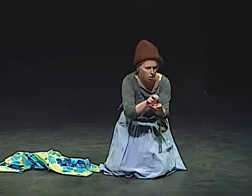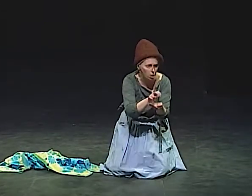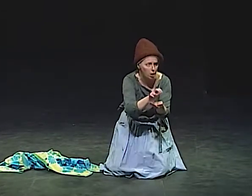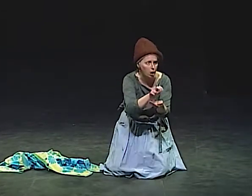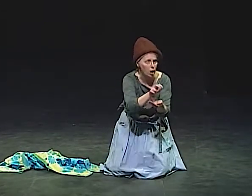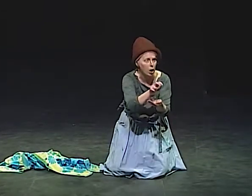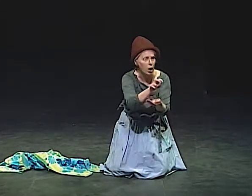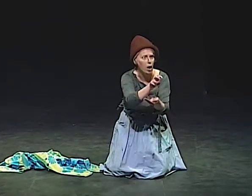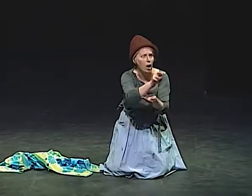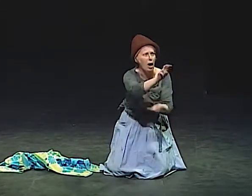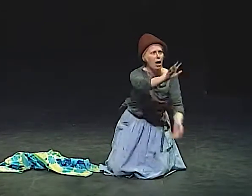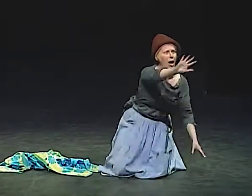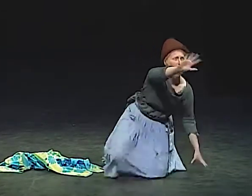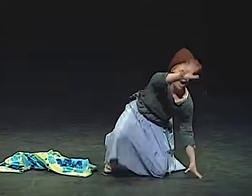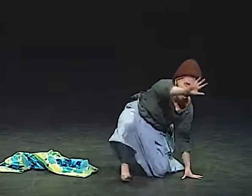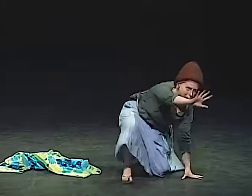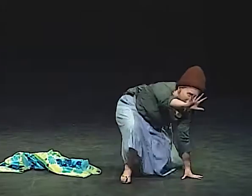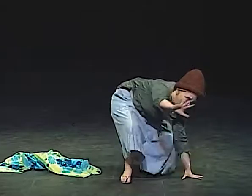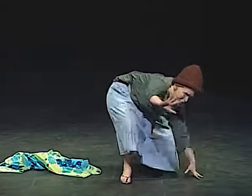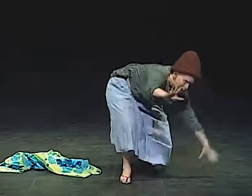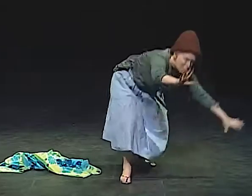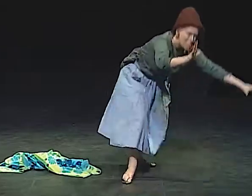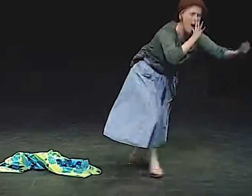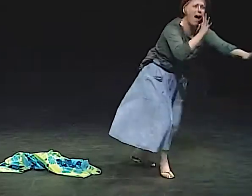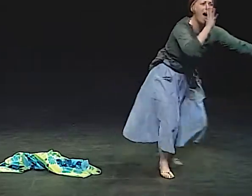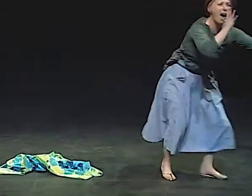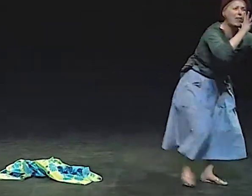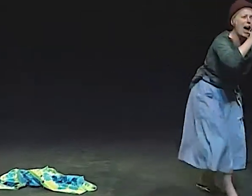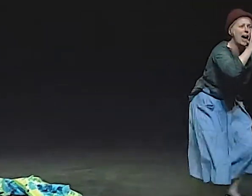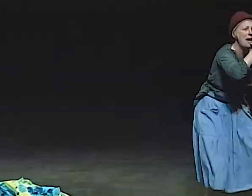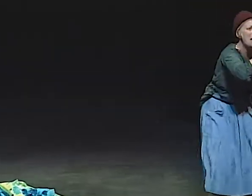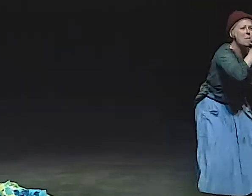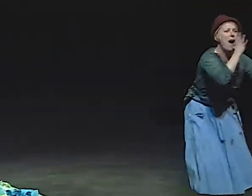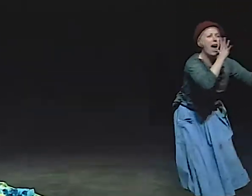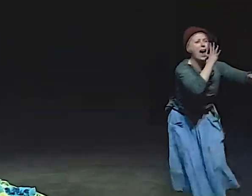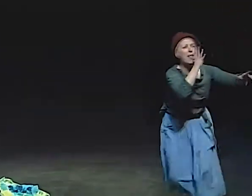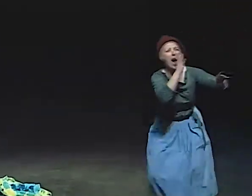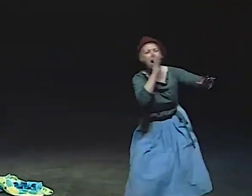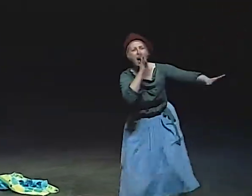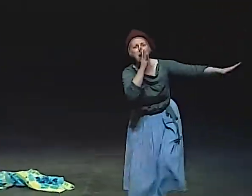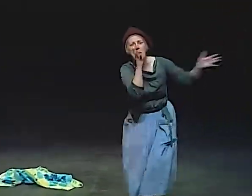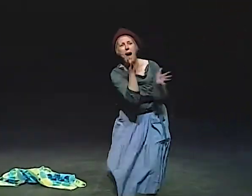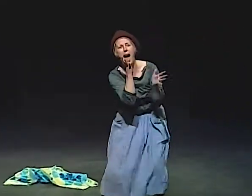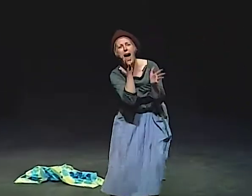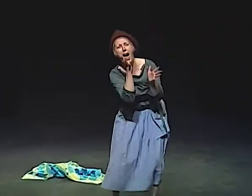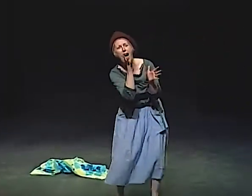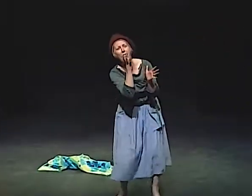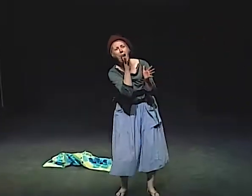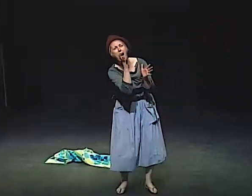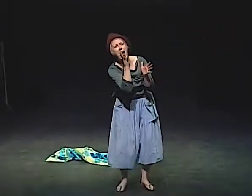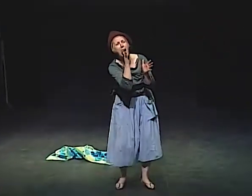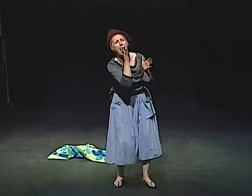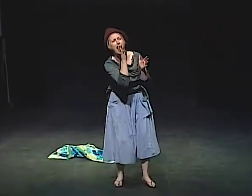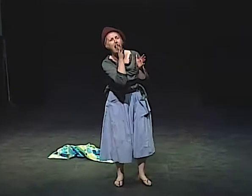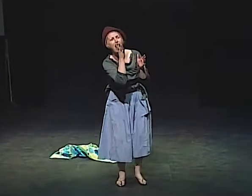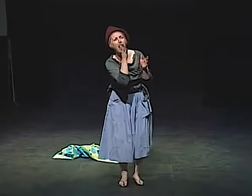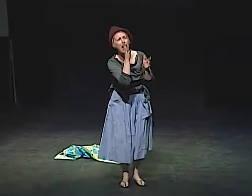AND THEN THE BEE FLEW AWAY. "MOM, MOM," I CHASED IT. I CHASED IT AROUND. "DON'T GO. DON'T GO."